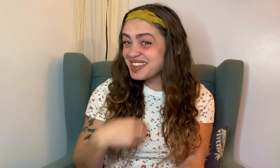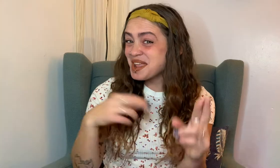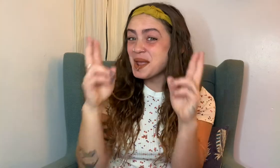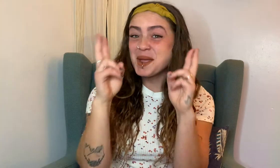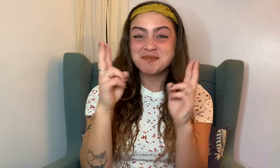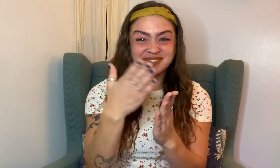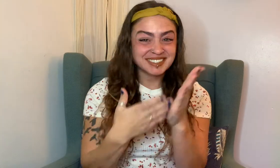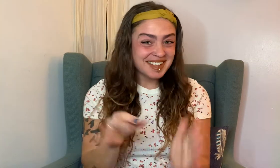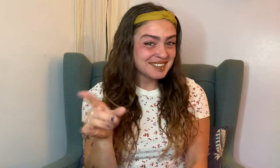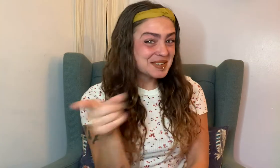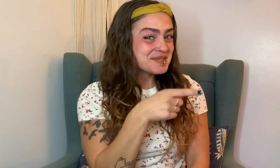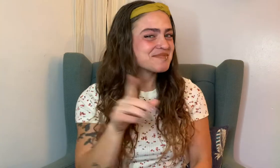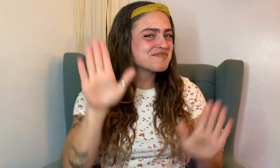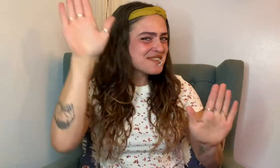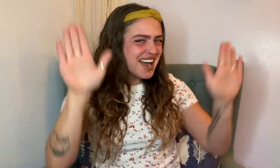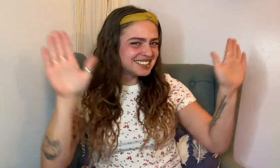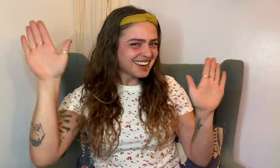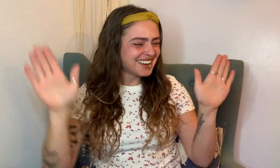I hope there are some raised hands!